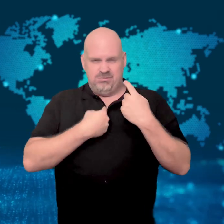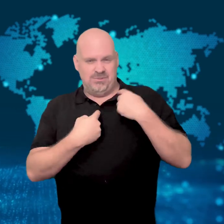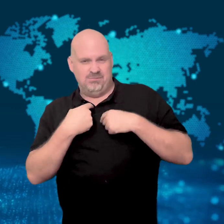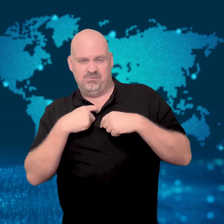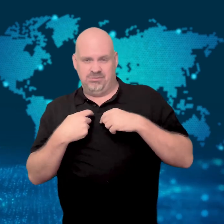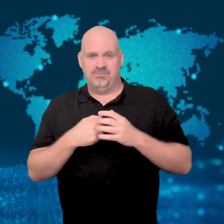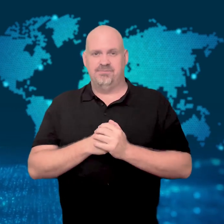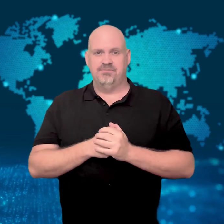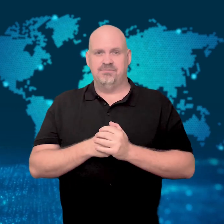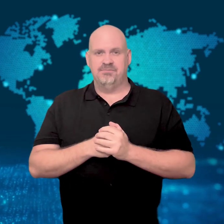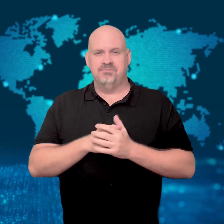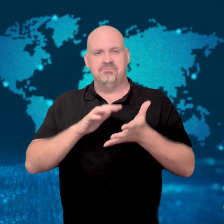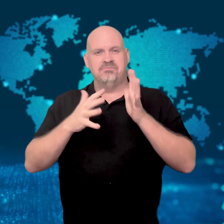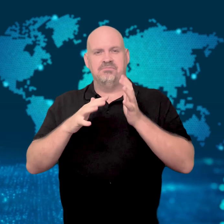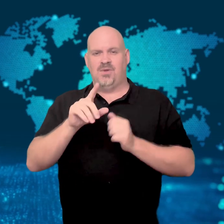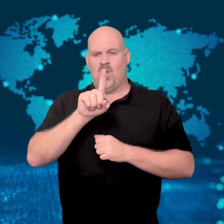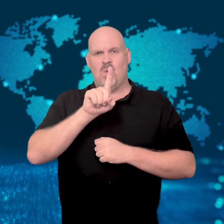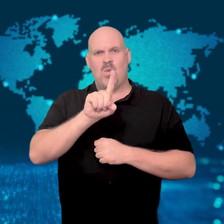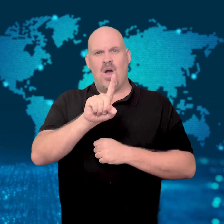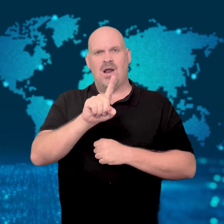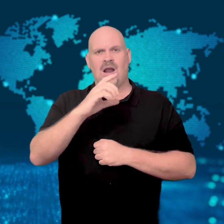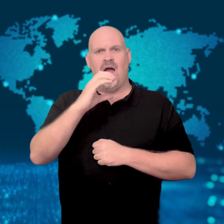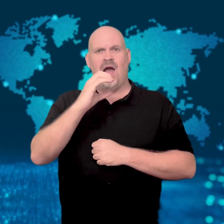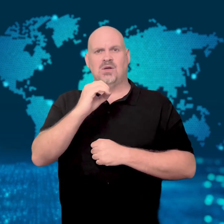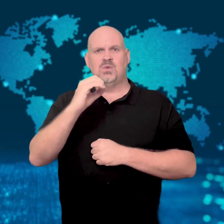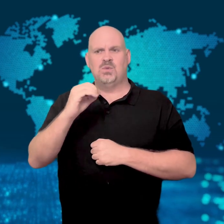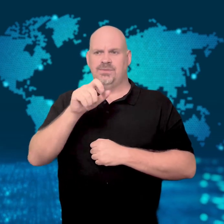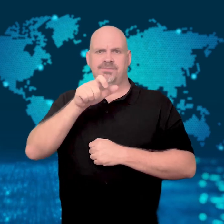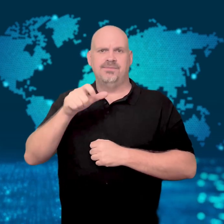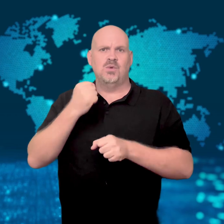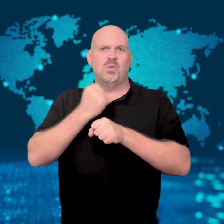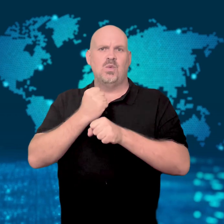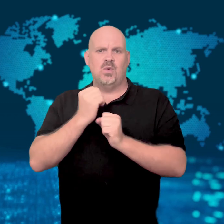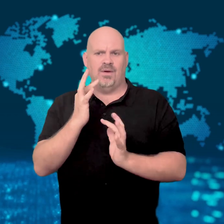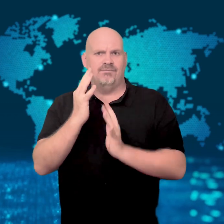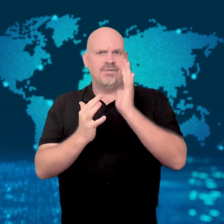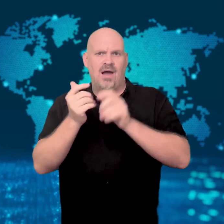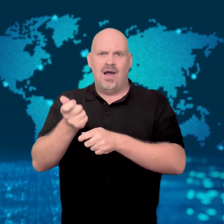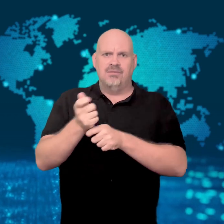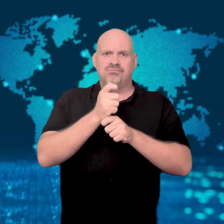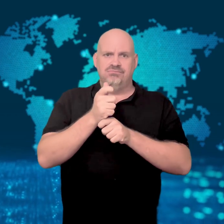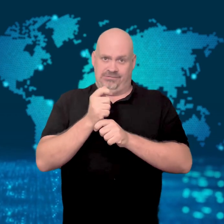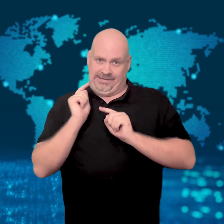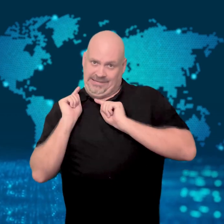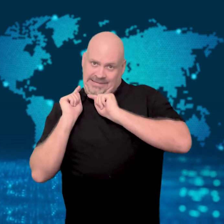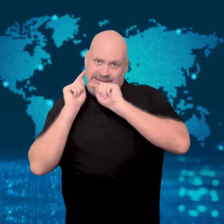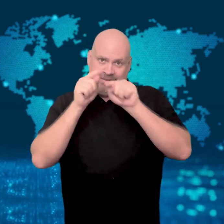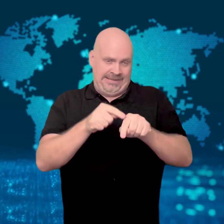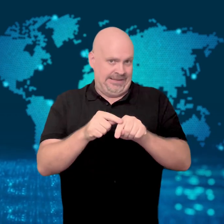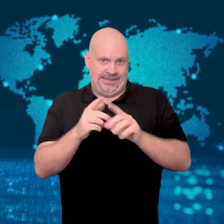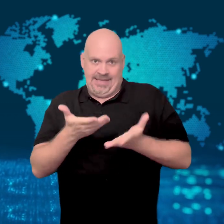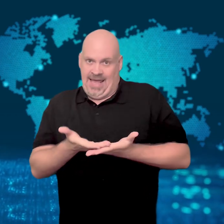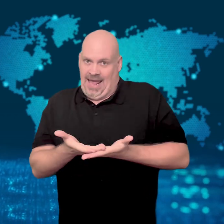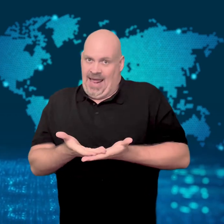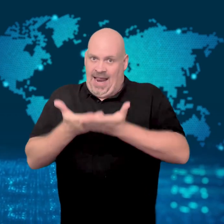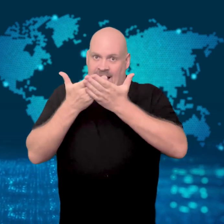Two people were injured by the shattered glass.